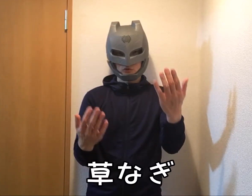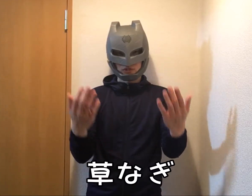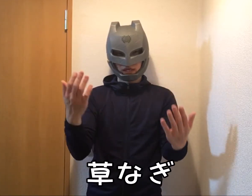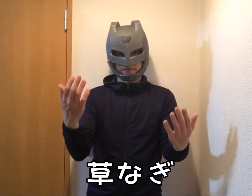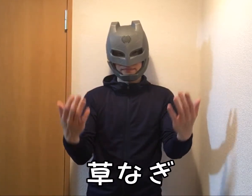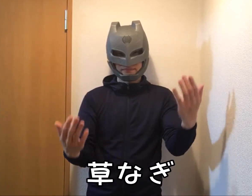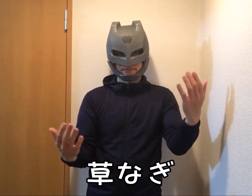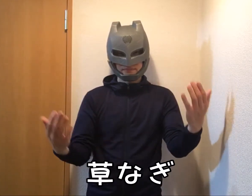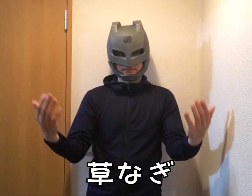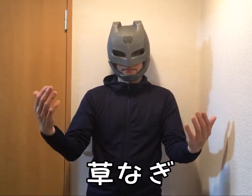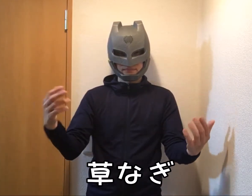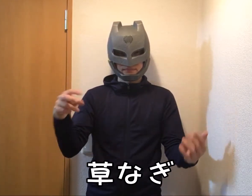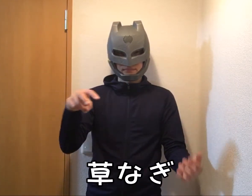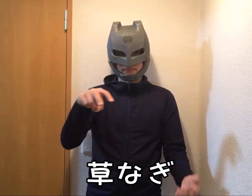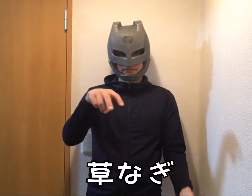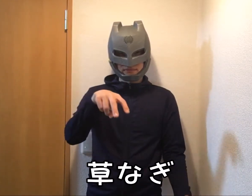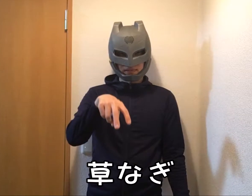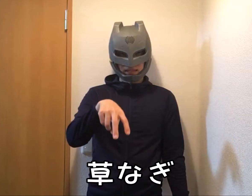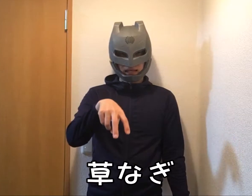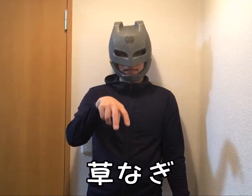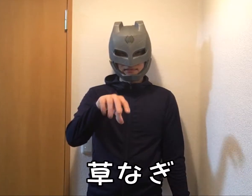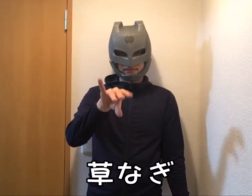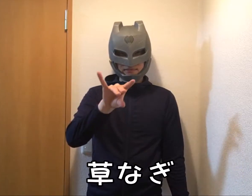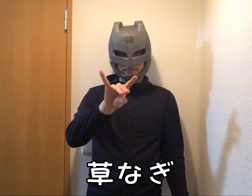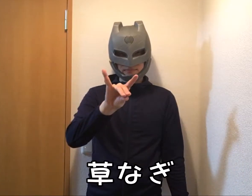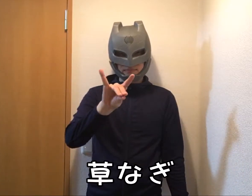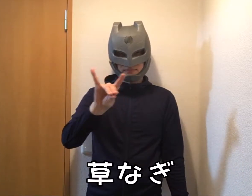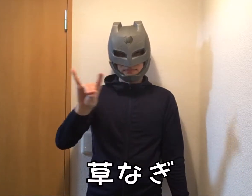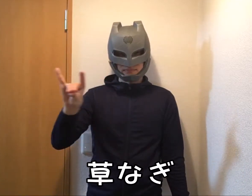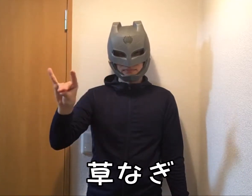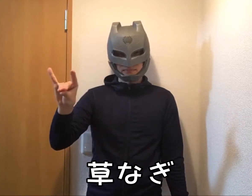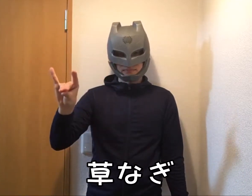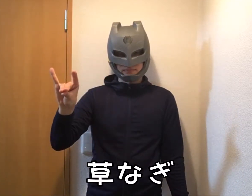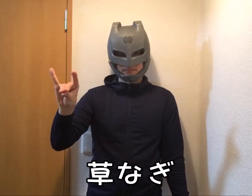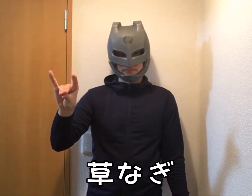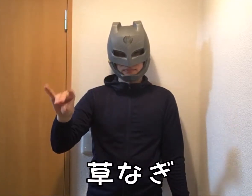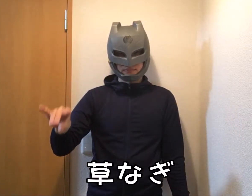Kusanagi (person's name)